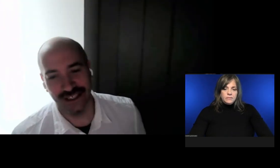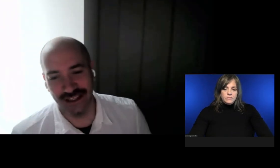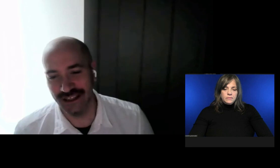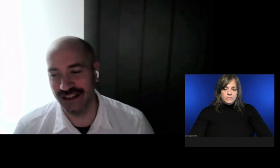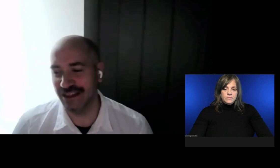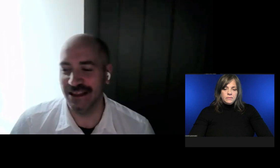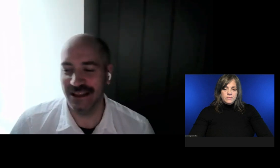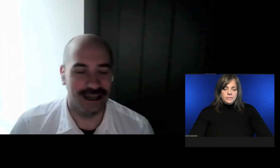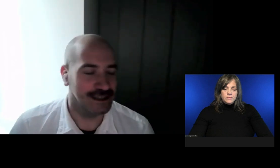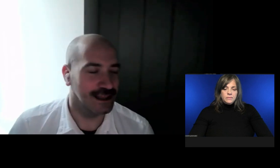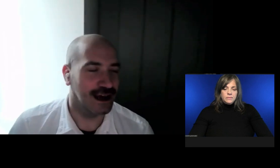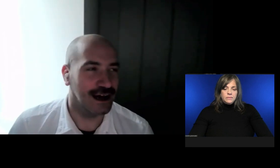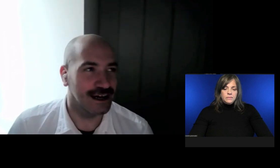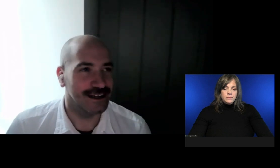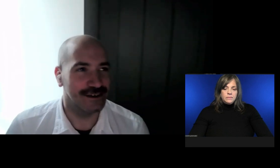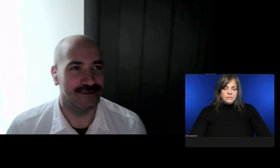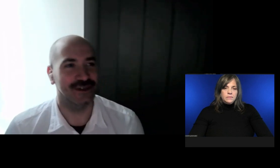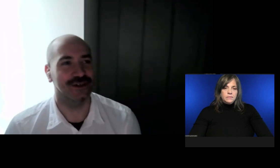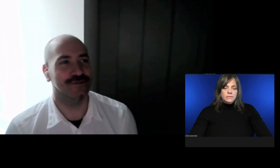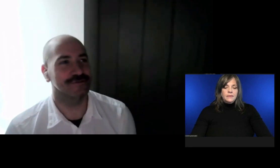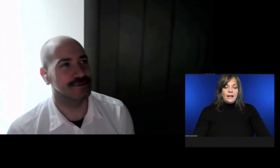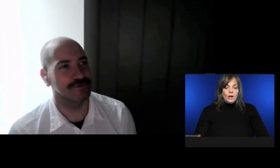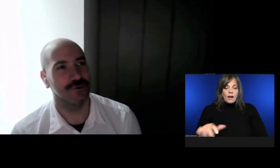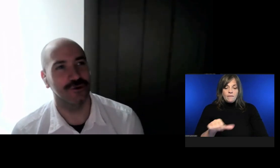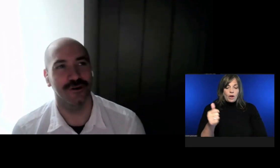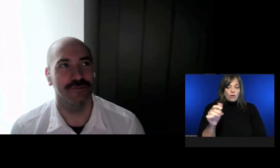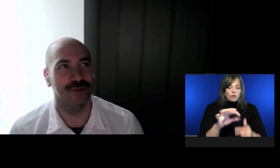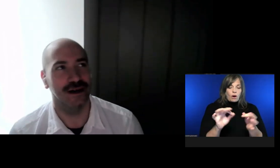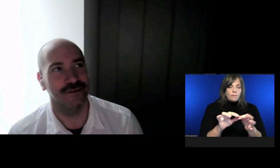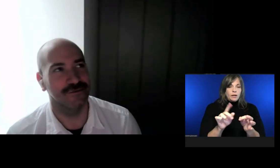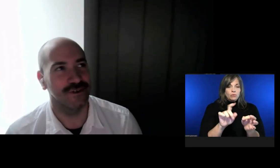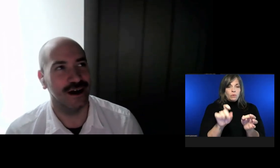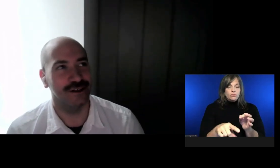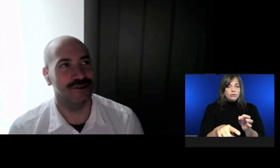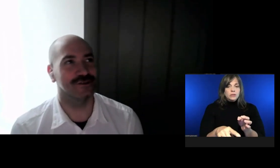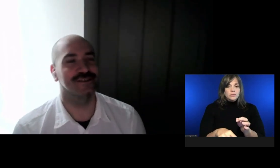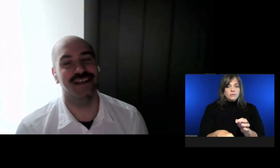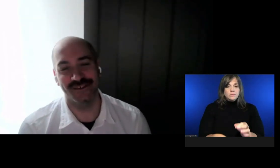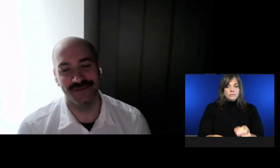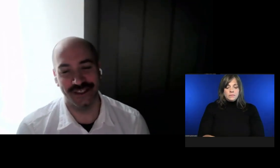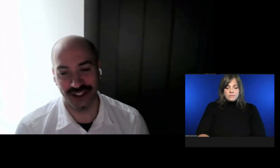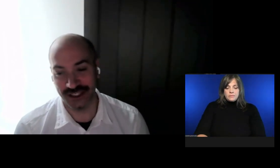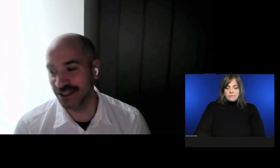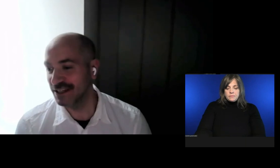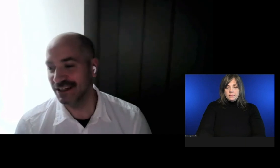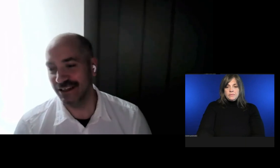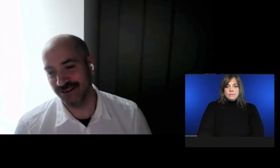I observed for my father's television...